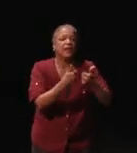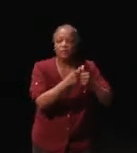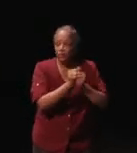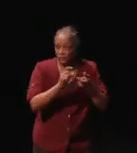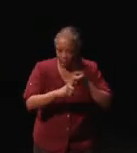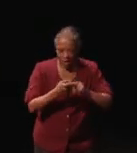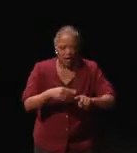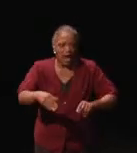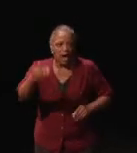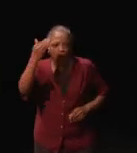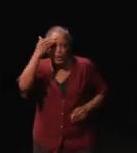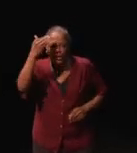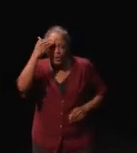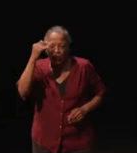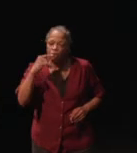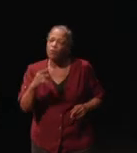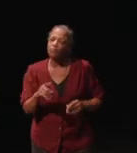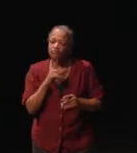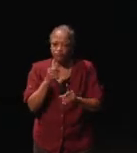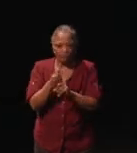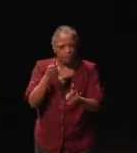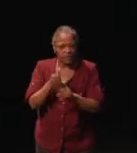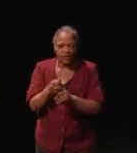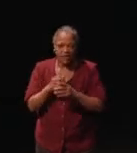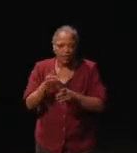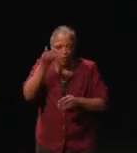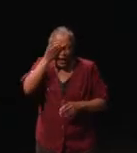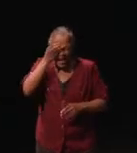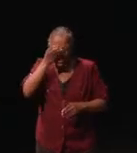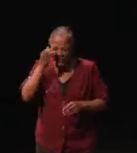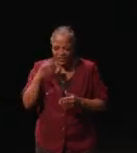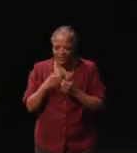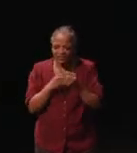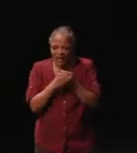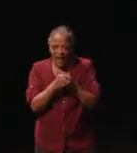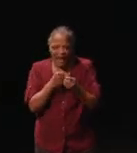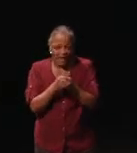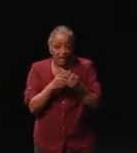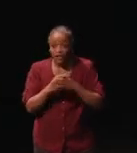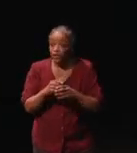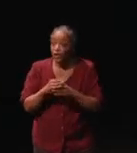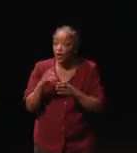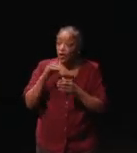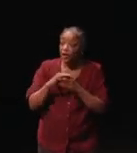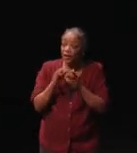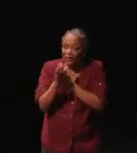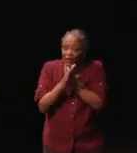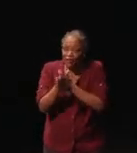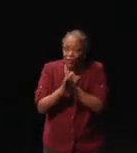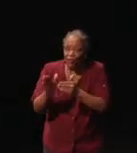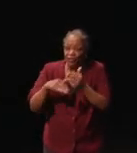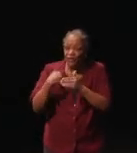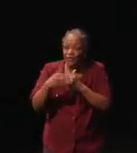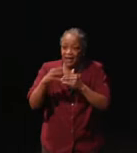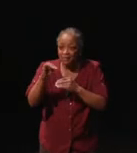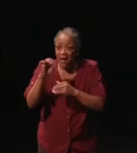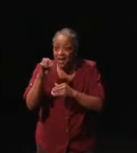and I knew he was a huge Raiders fan. And I asked him, "Are you looking forward to the next version of Madden?" And he's like, "Oh, I can't play it."